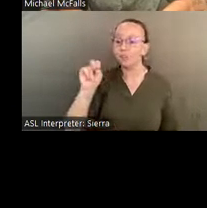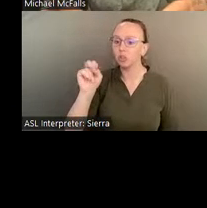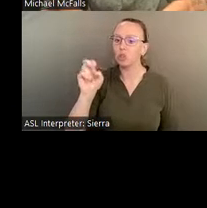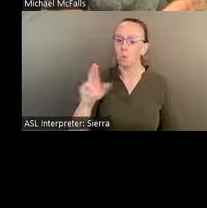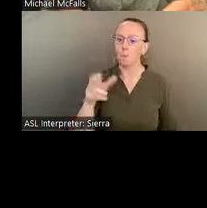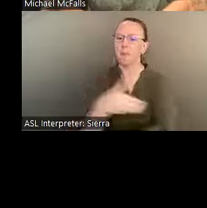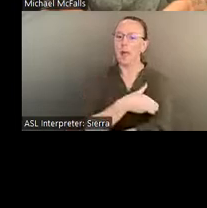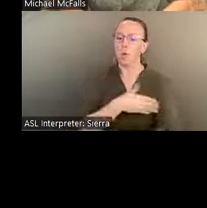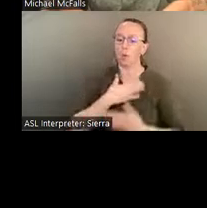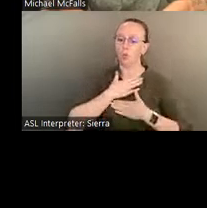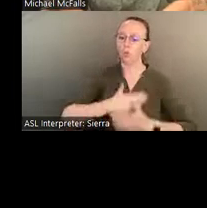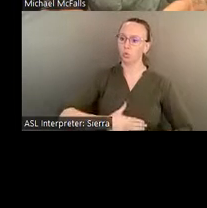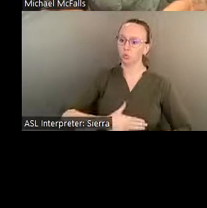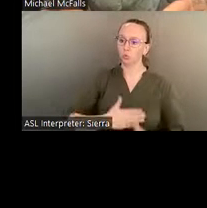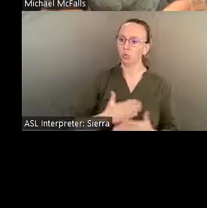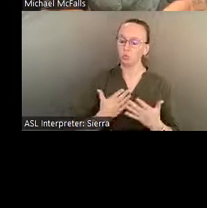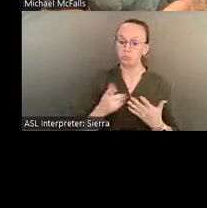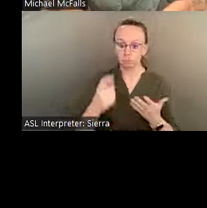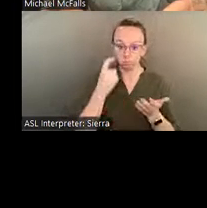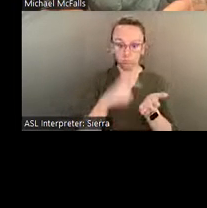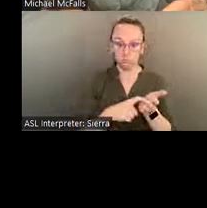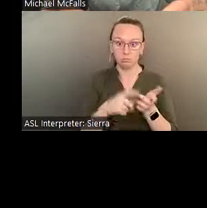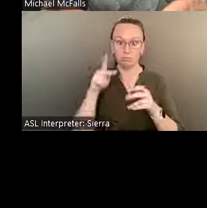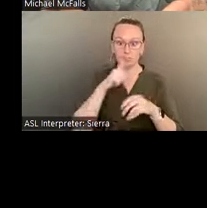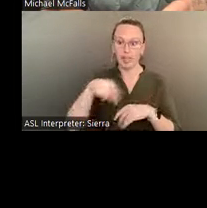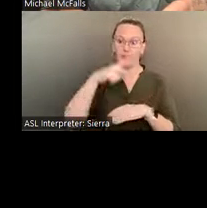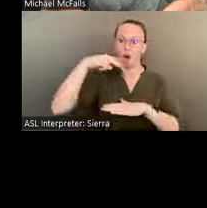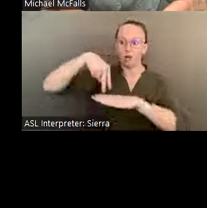can see, these beings are floating off the ground.